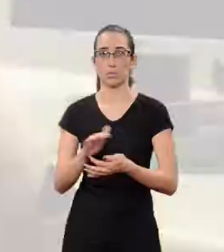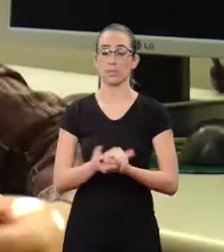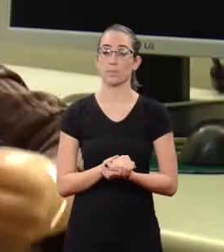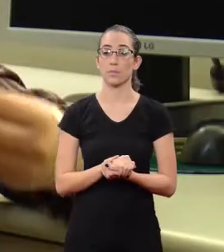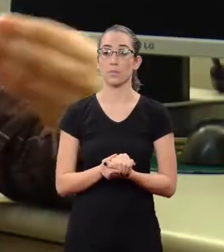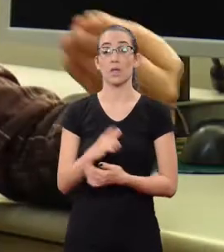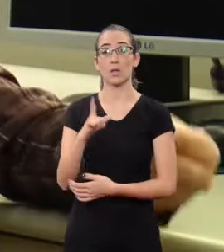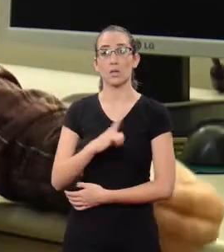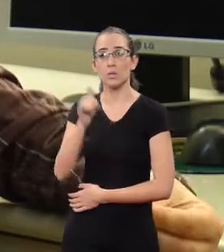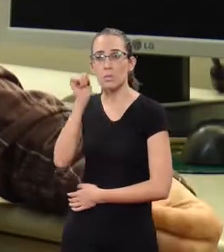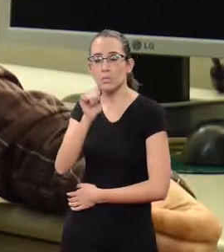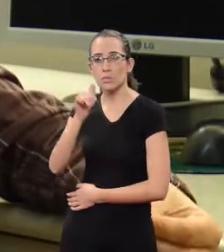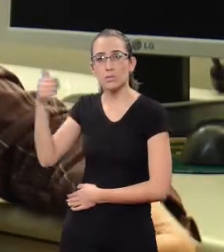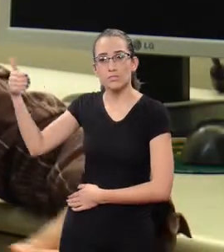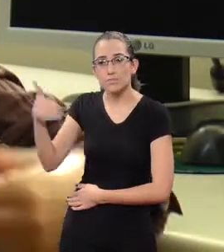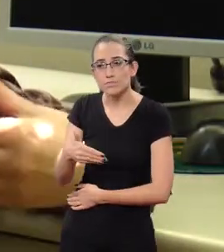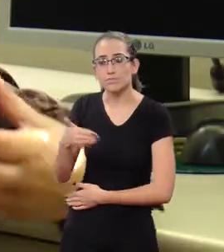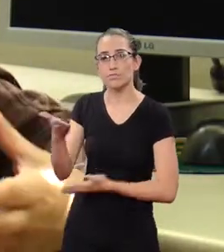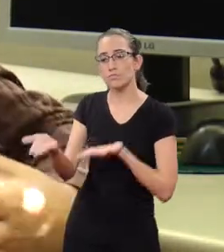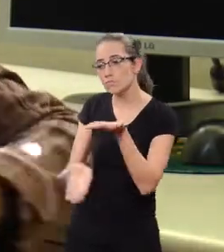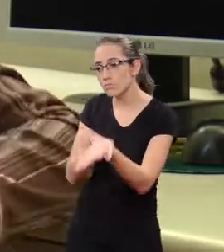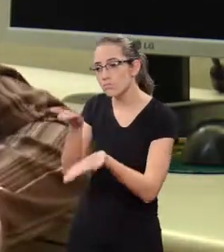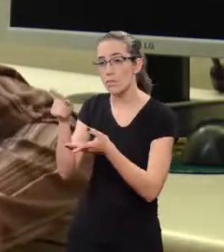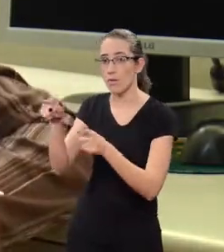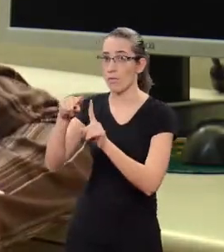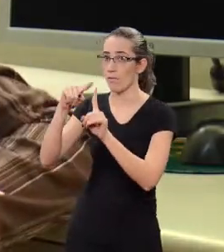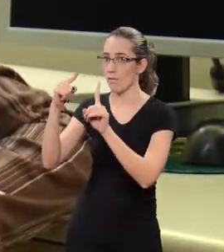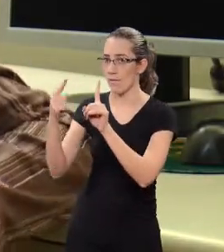A pregnant woman came here